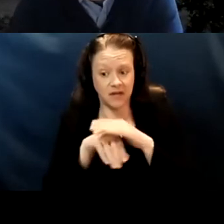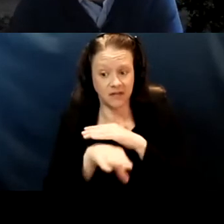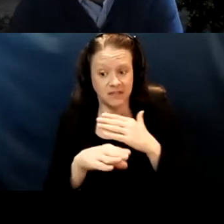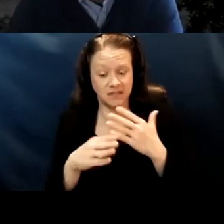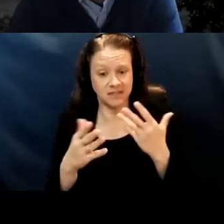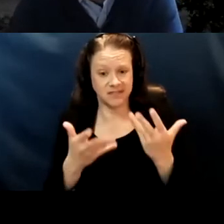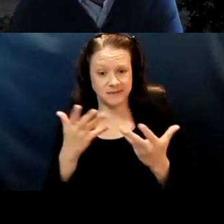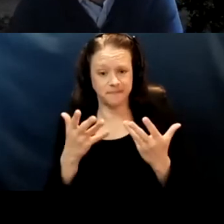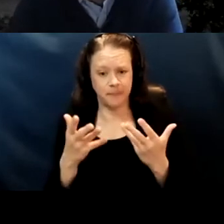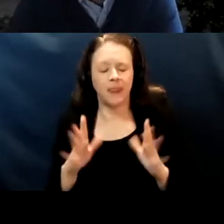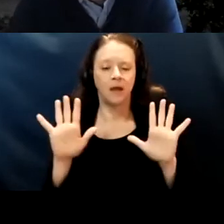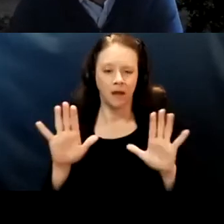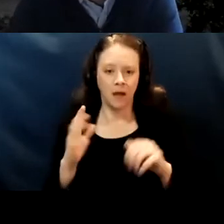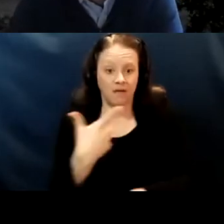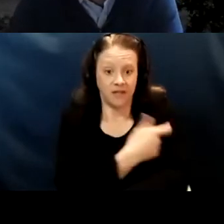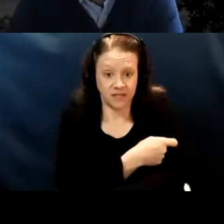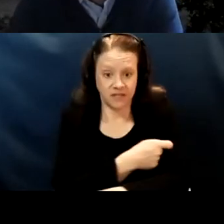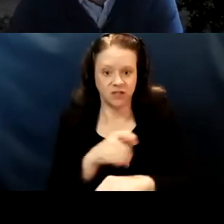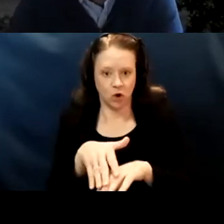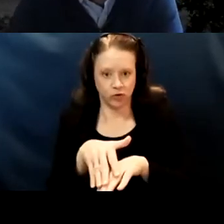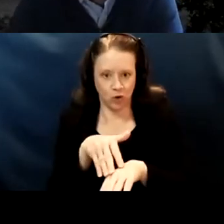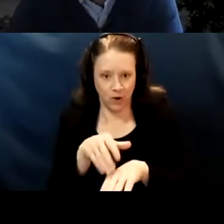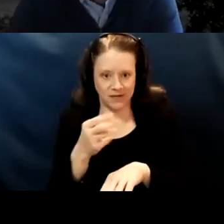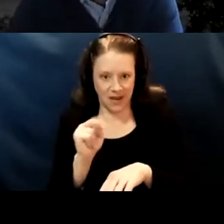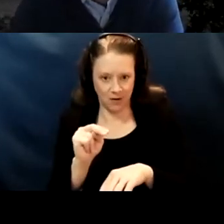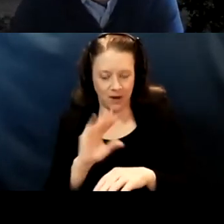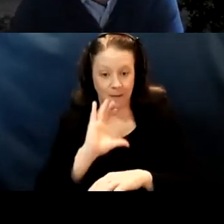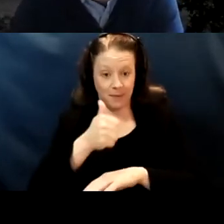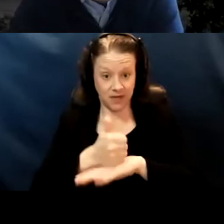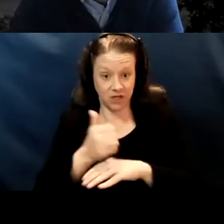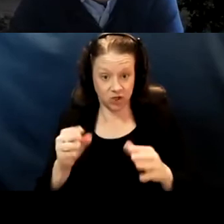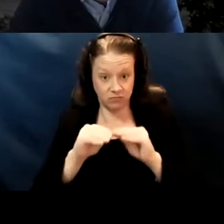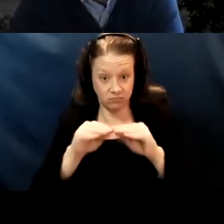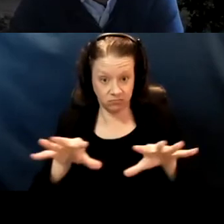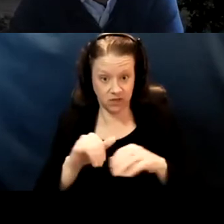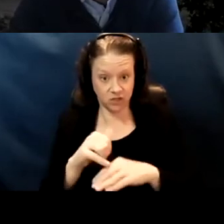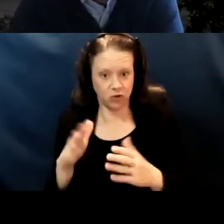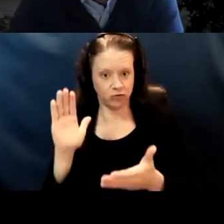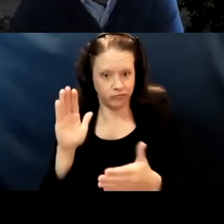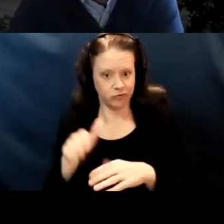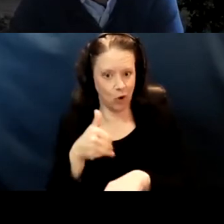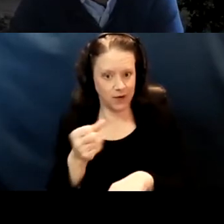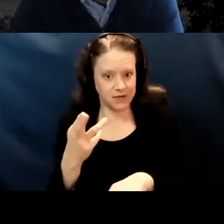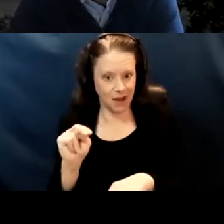vaccines are slowing down. Implementation is slowing down right now. And so I don't wanna put anything